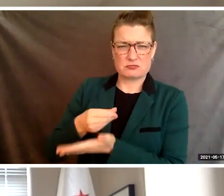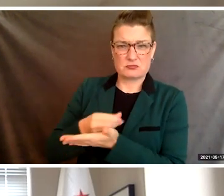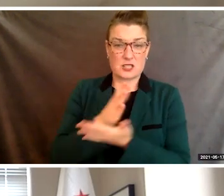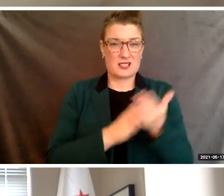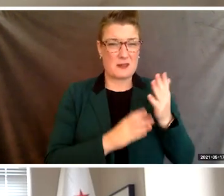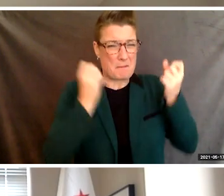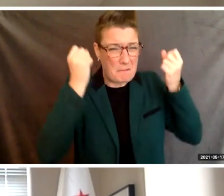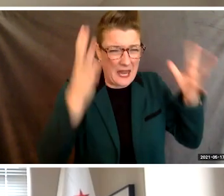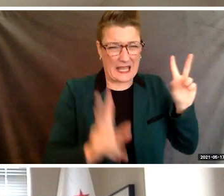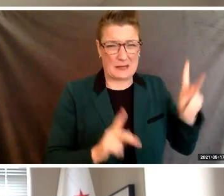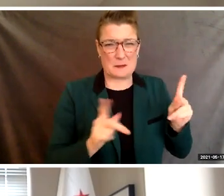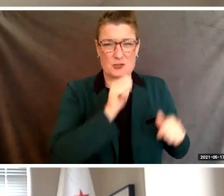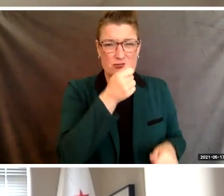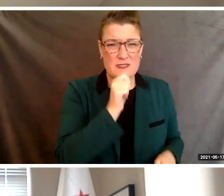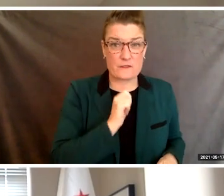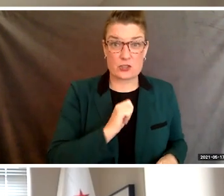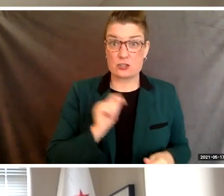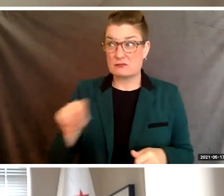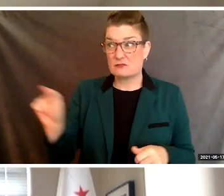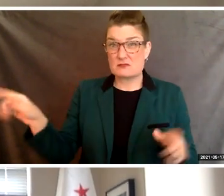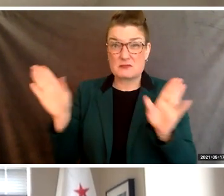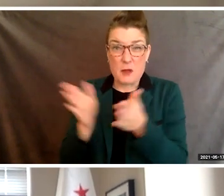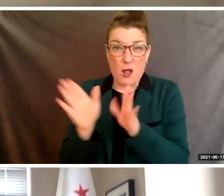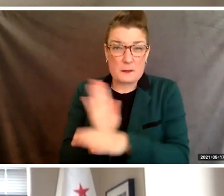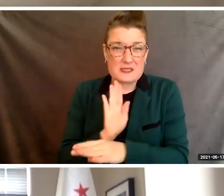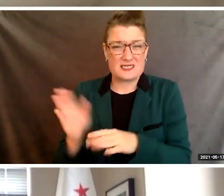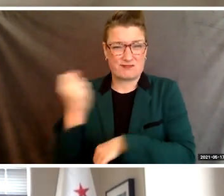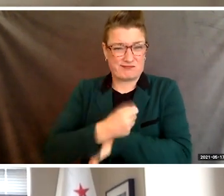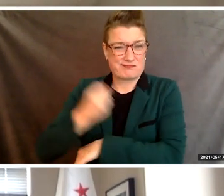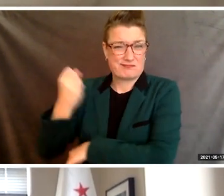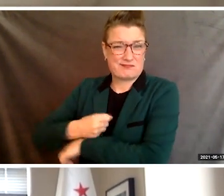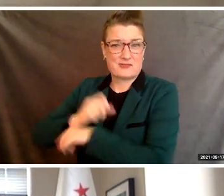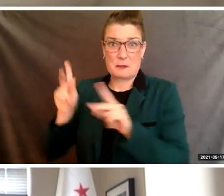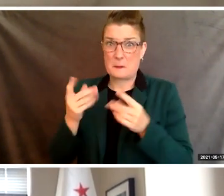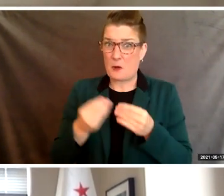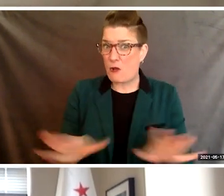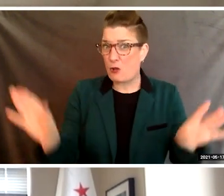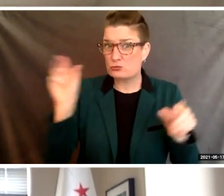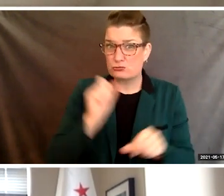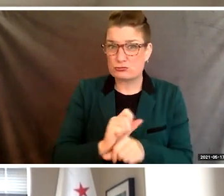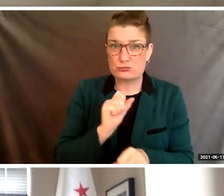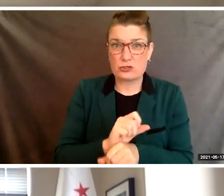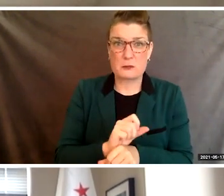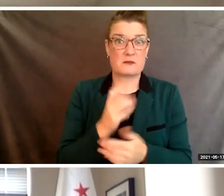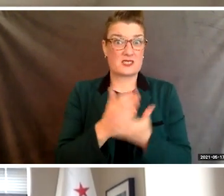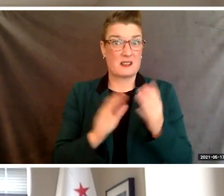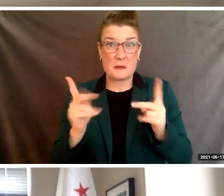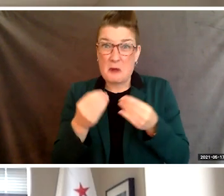Small businesses have closed, people have been out of work, some have lost their homes.